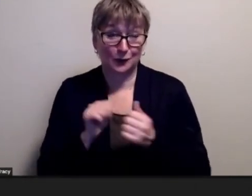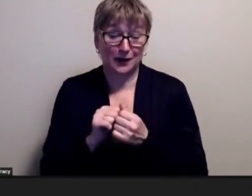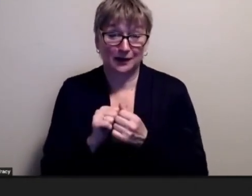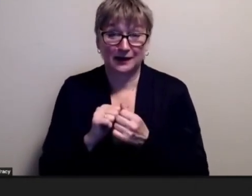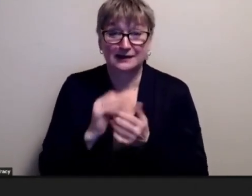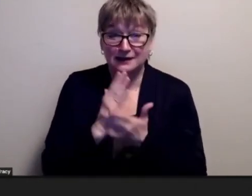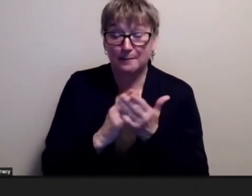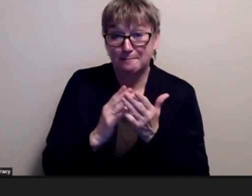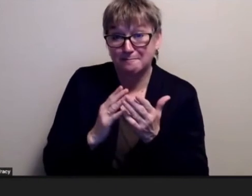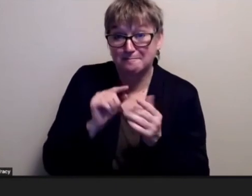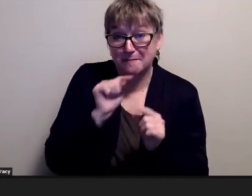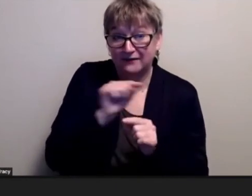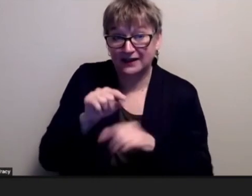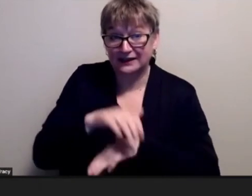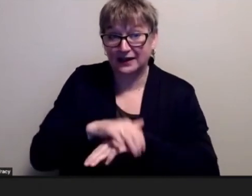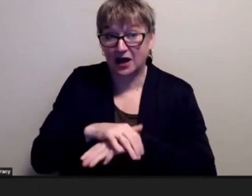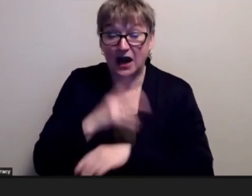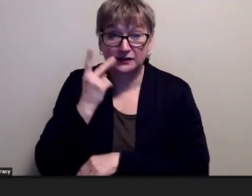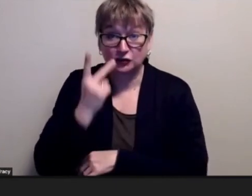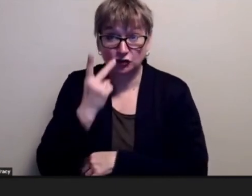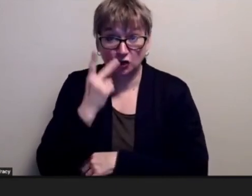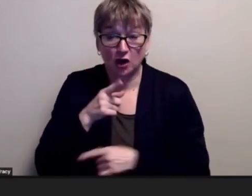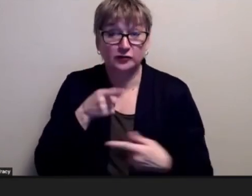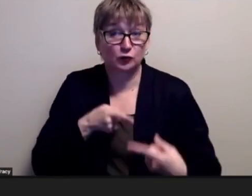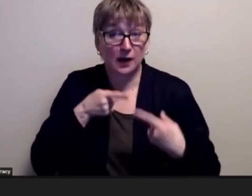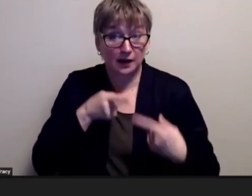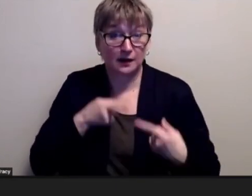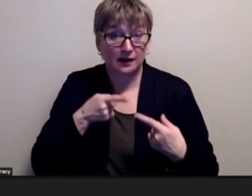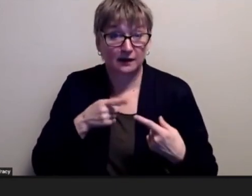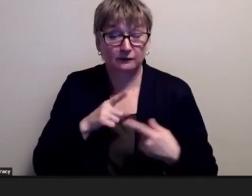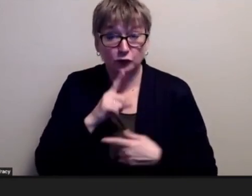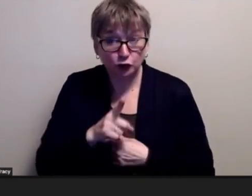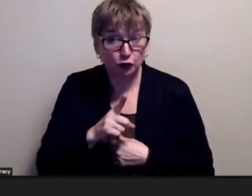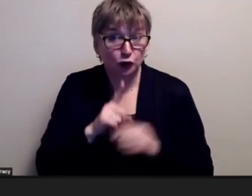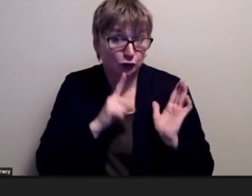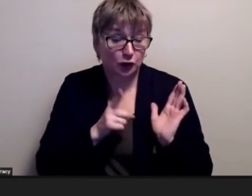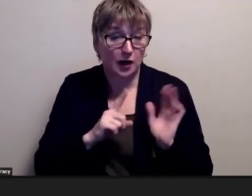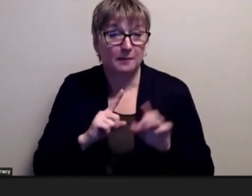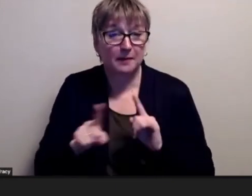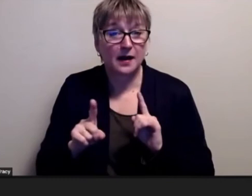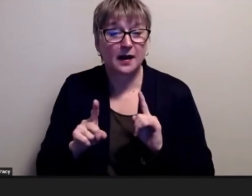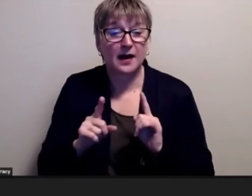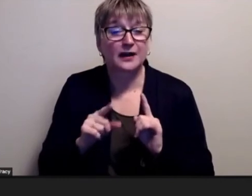were you definitely weren't but i think that your interest in the movie really saves you